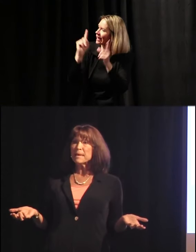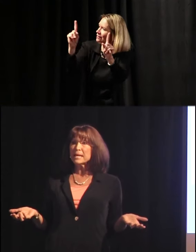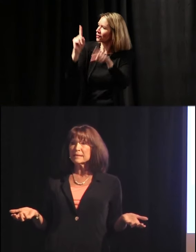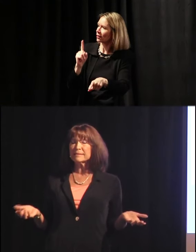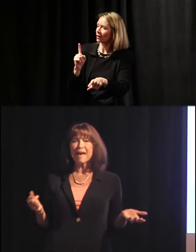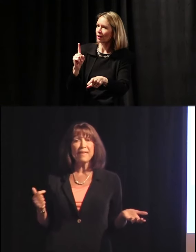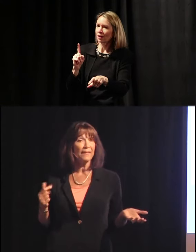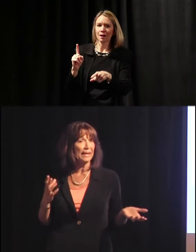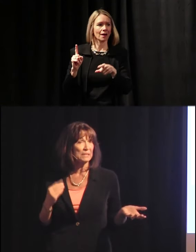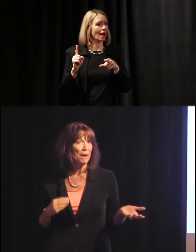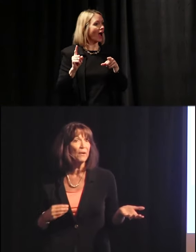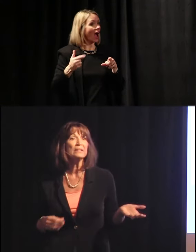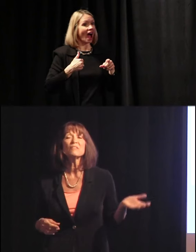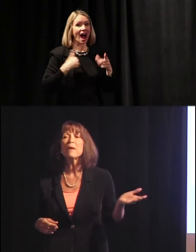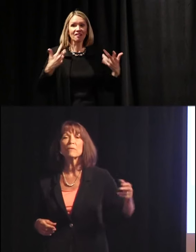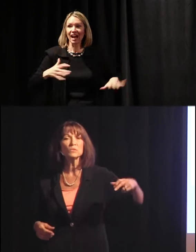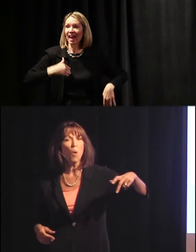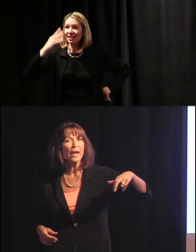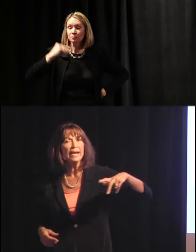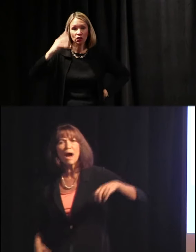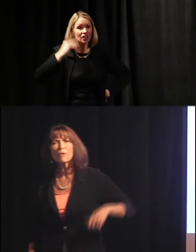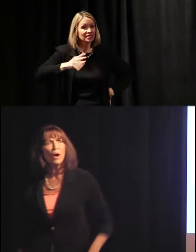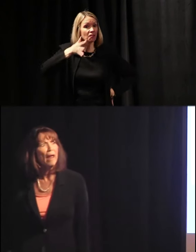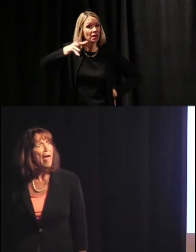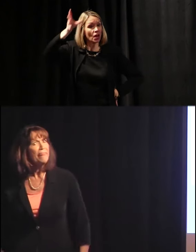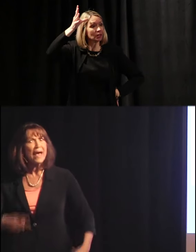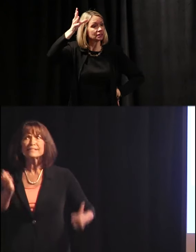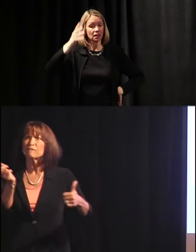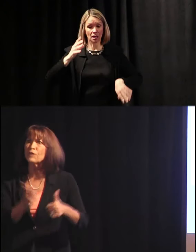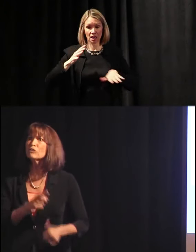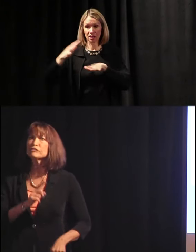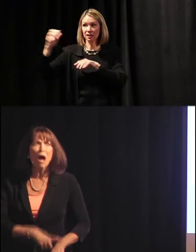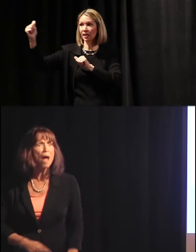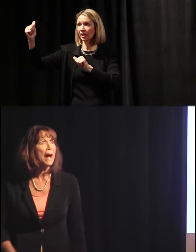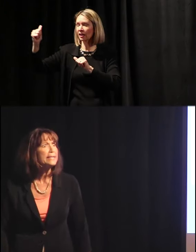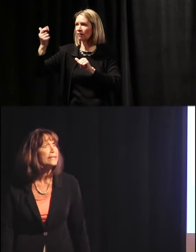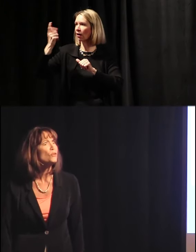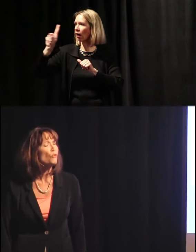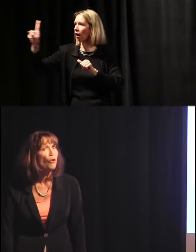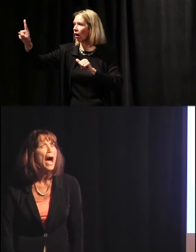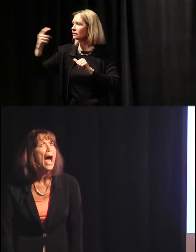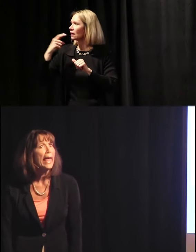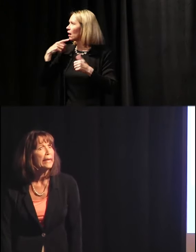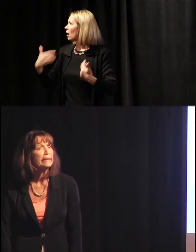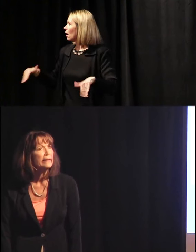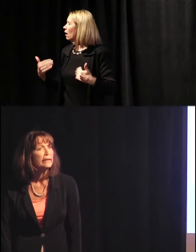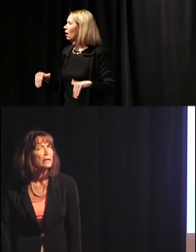meetings, I've had the experience of parents walking out, going, that's the first time I didn't cry. What's with that?